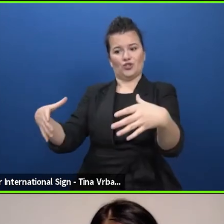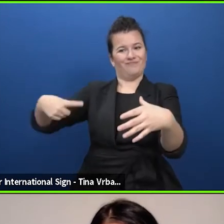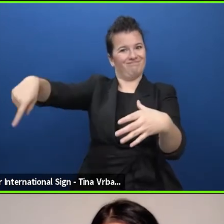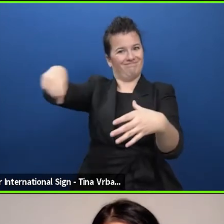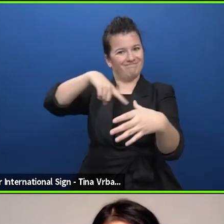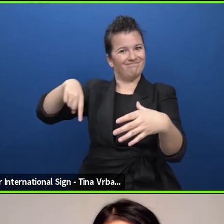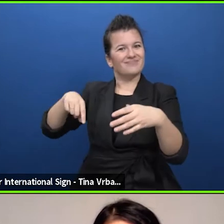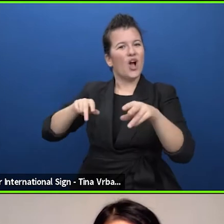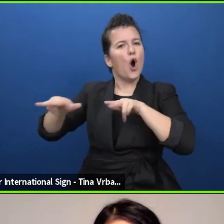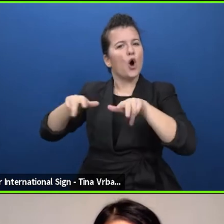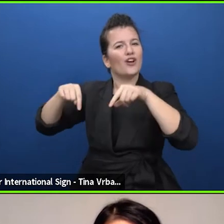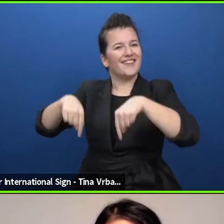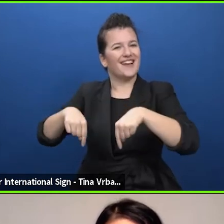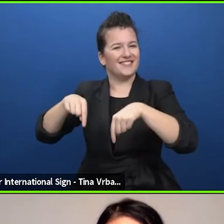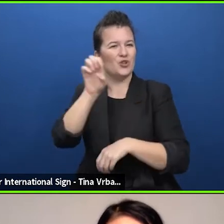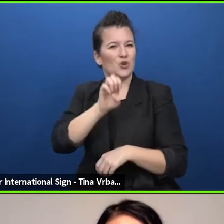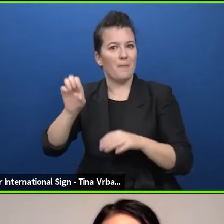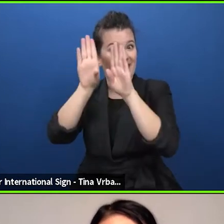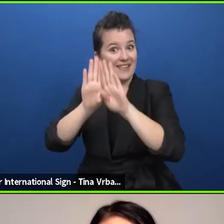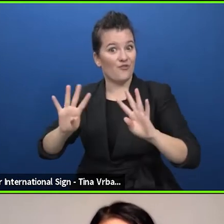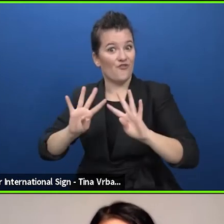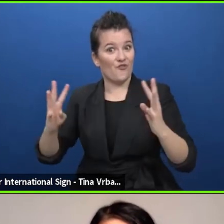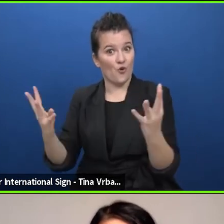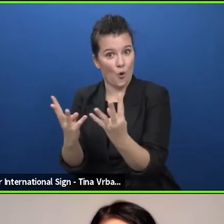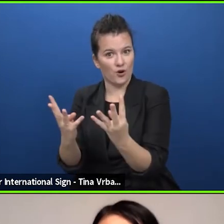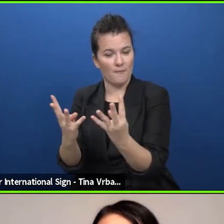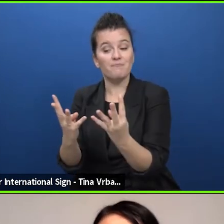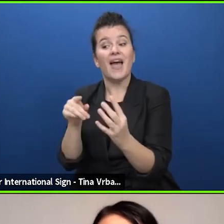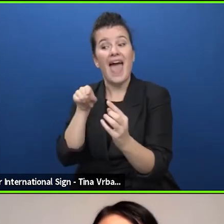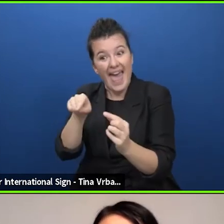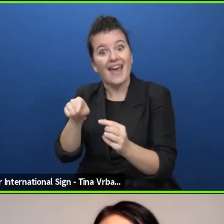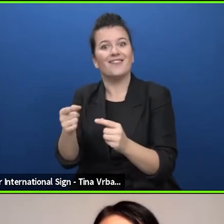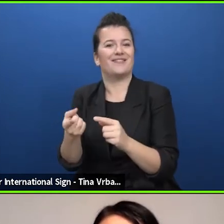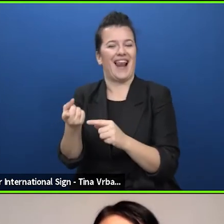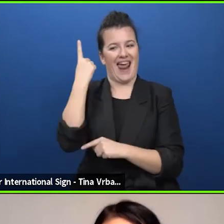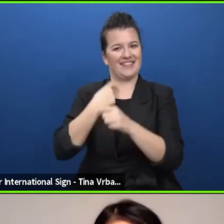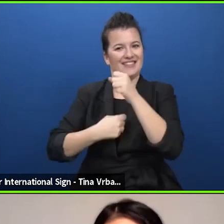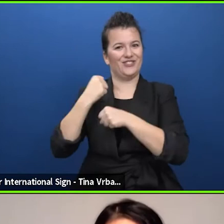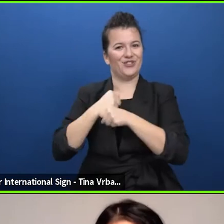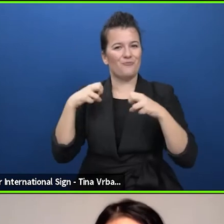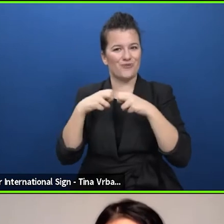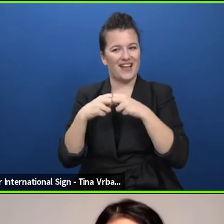in a first informal dialogue in Brussels last year at the Théâtre National de Bruxelles